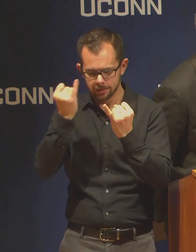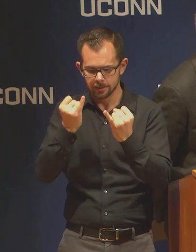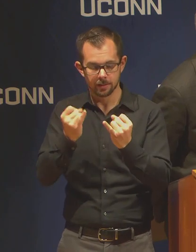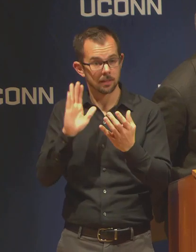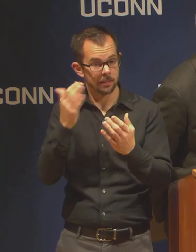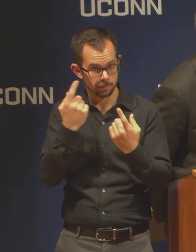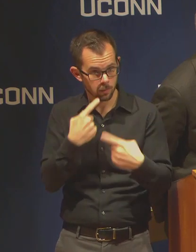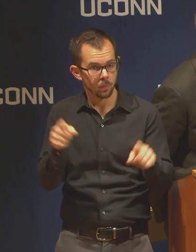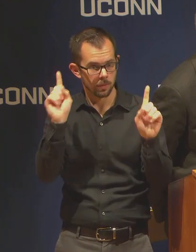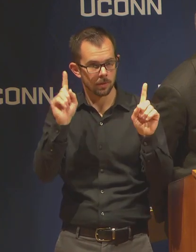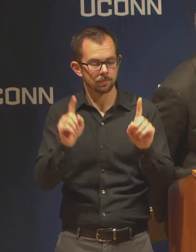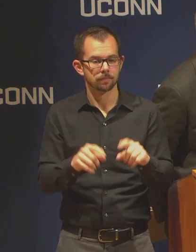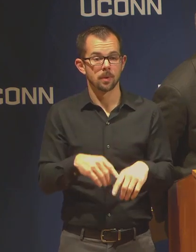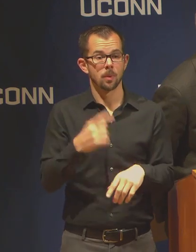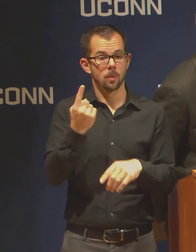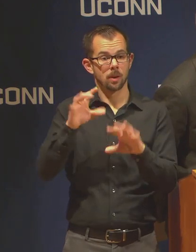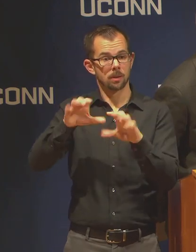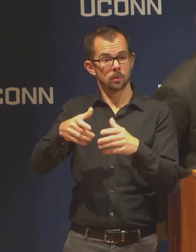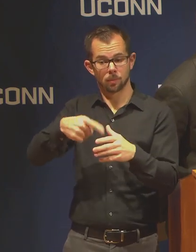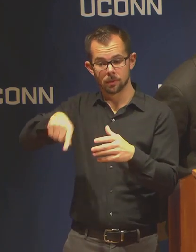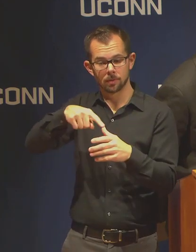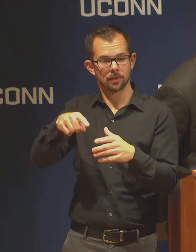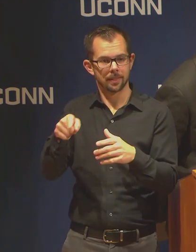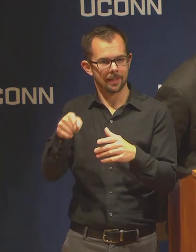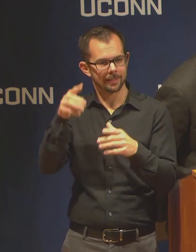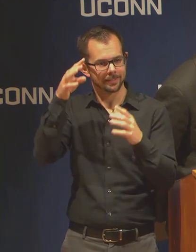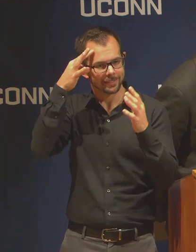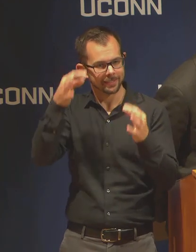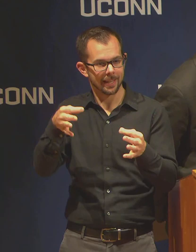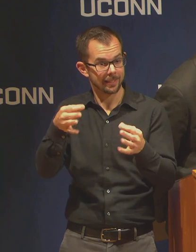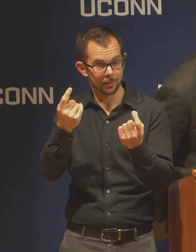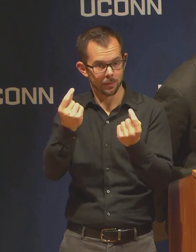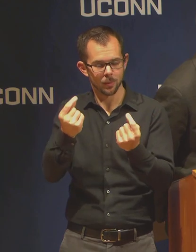There was a group of faculty who shared they had stacked up a stack of books